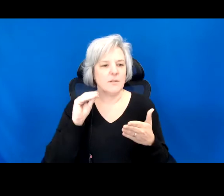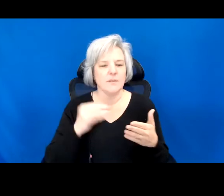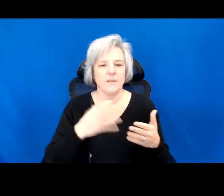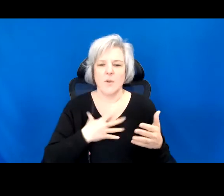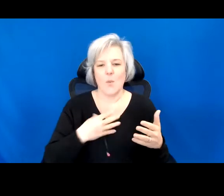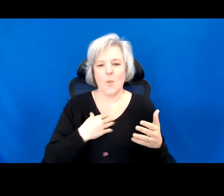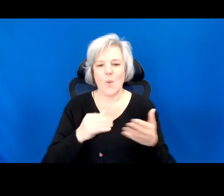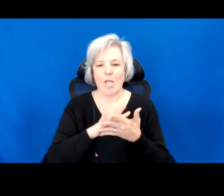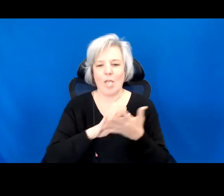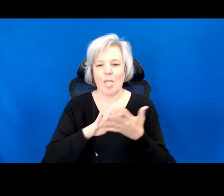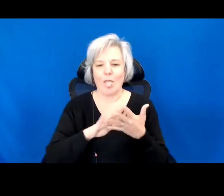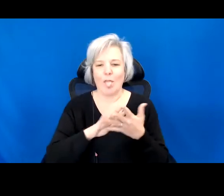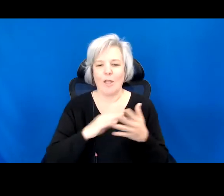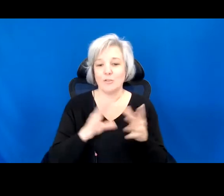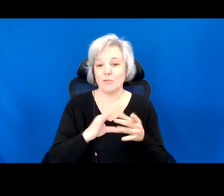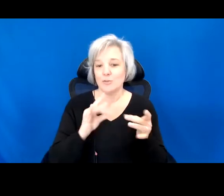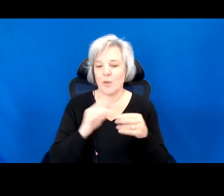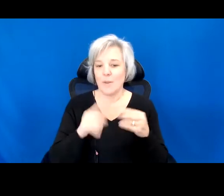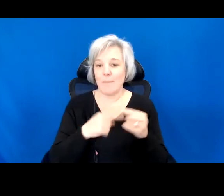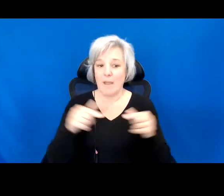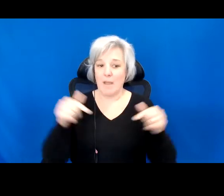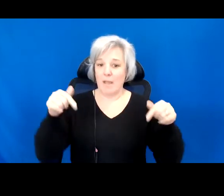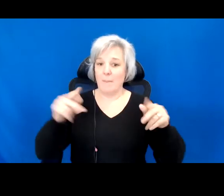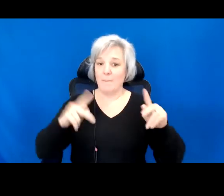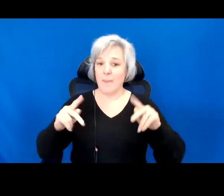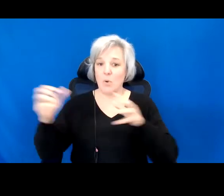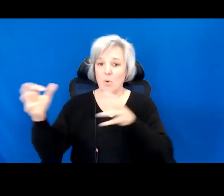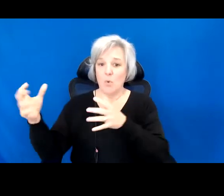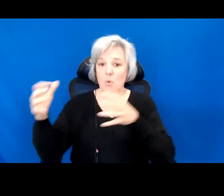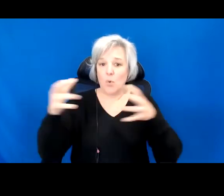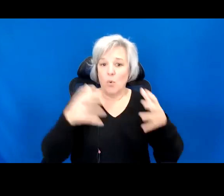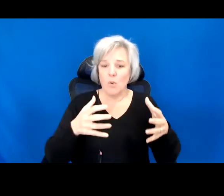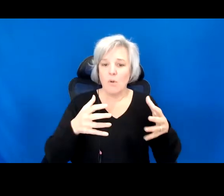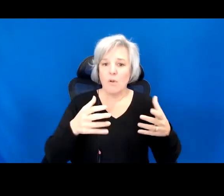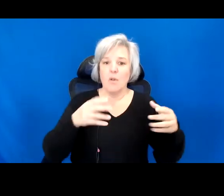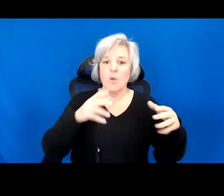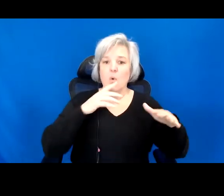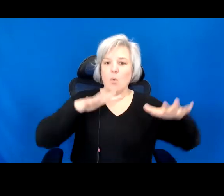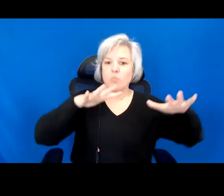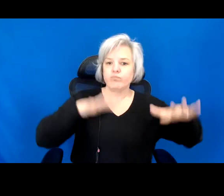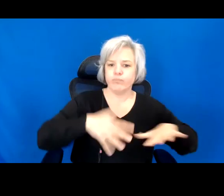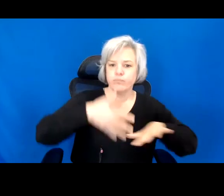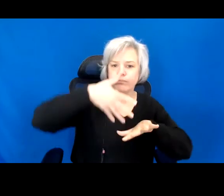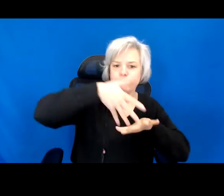how the First Peoples of this land were happy to give their sacred spaces to the consumptive